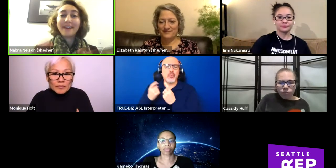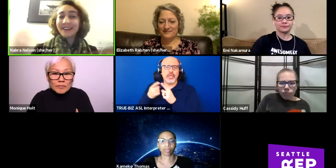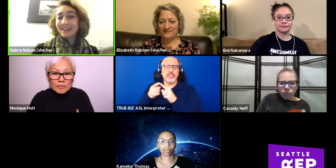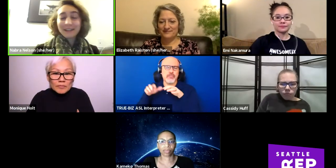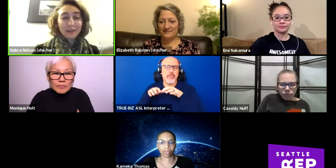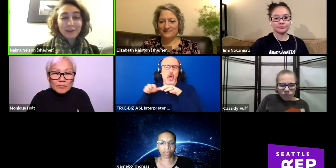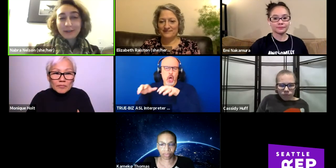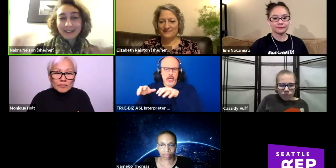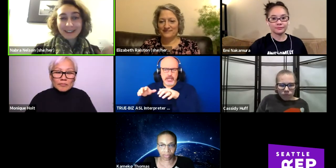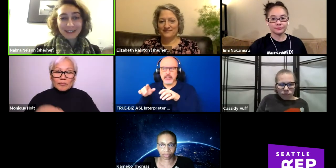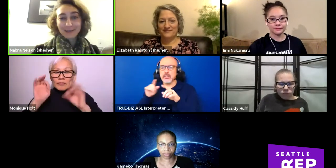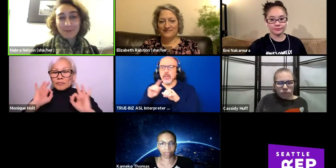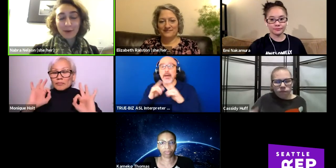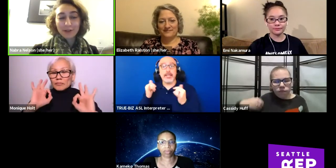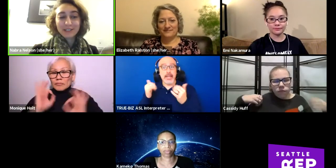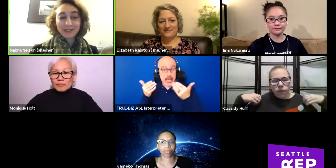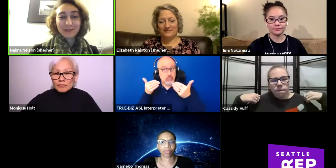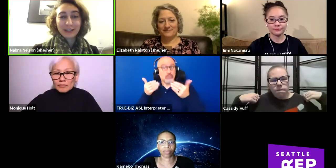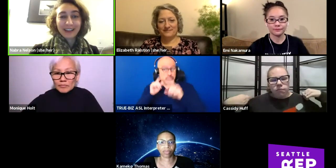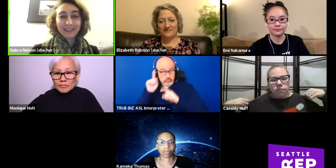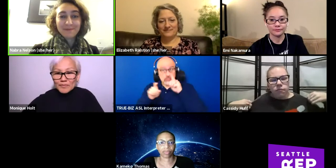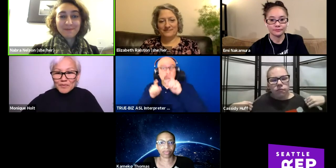but you can ask more questions if you'd like.